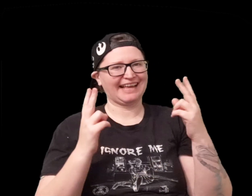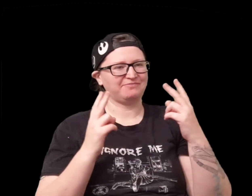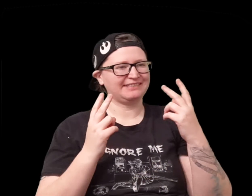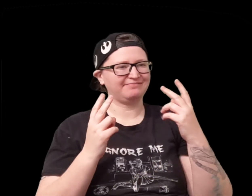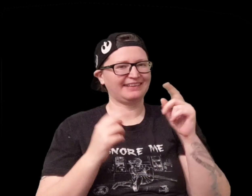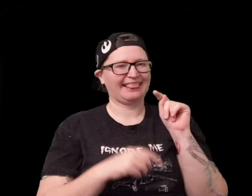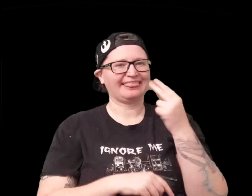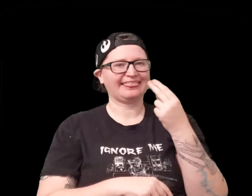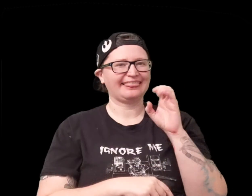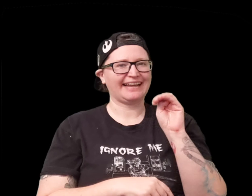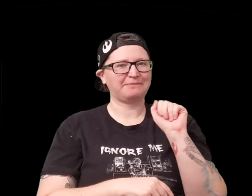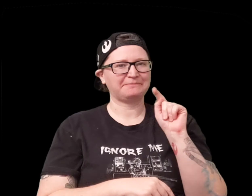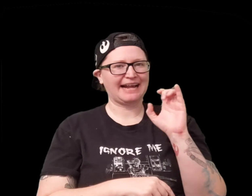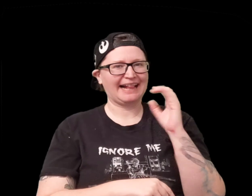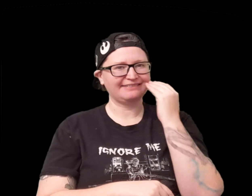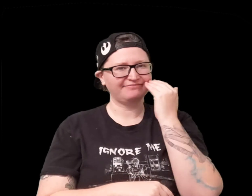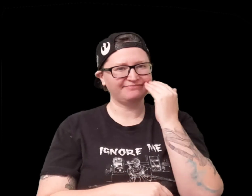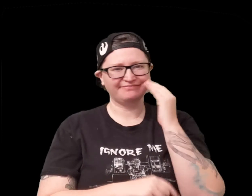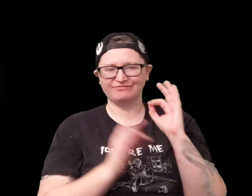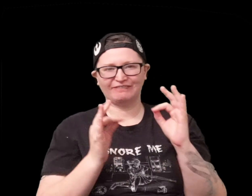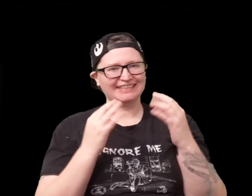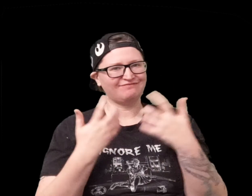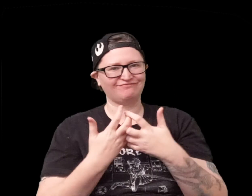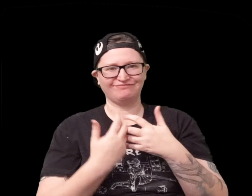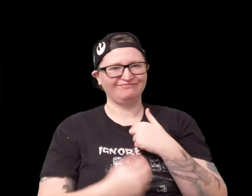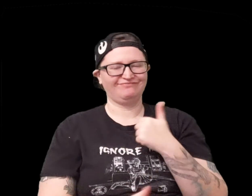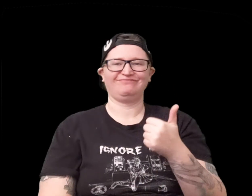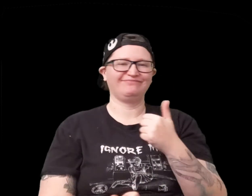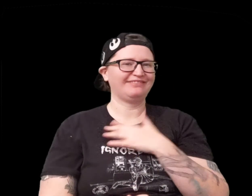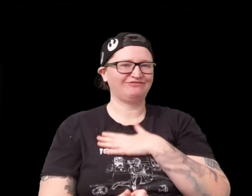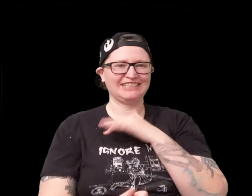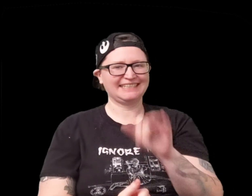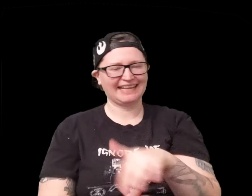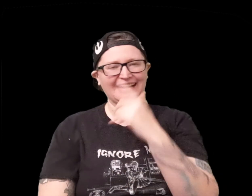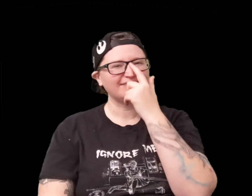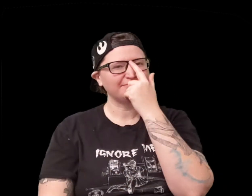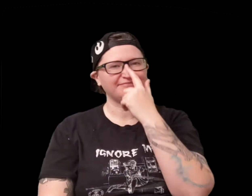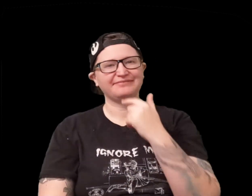and I really appreciated the thematic design just fit really well so I like that